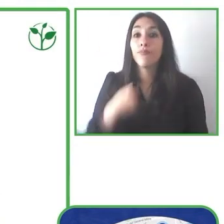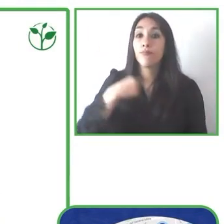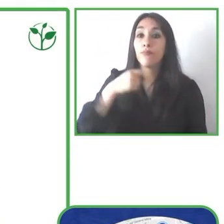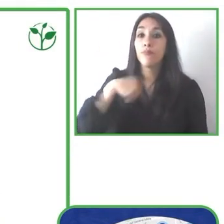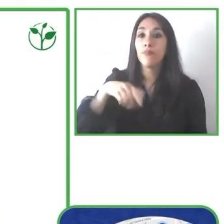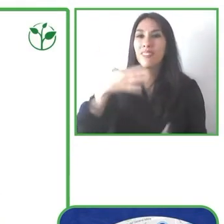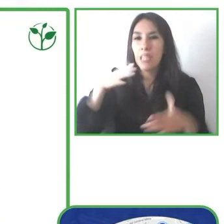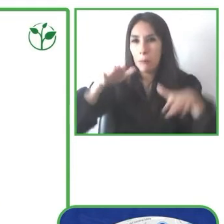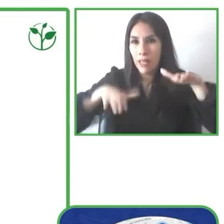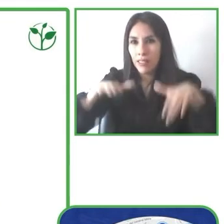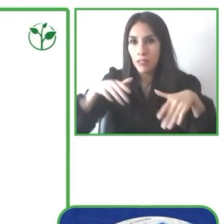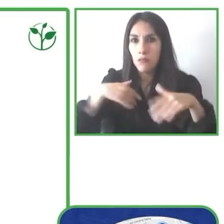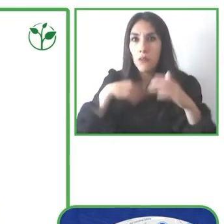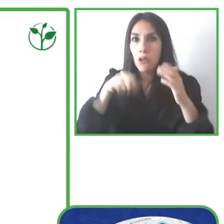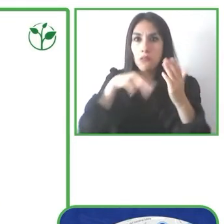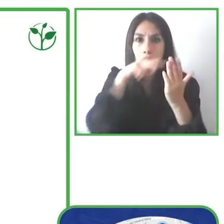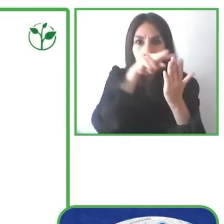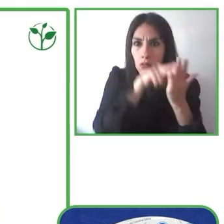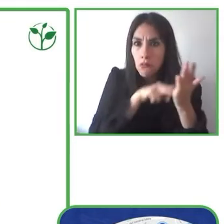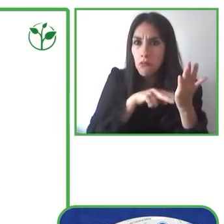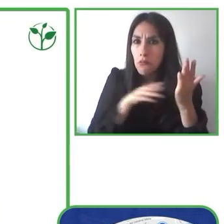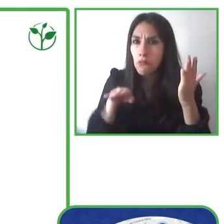So, we decide to guide people to those places